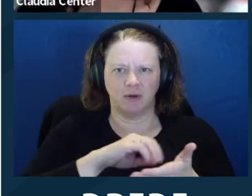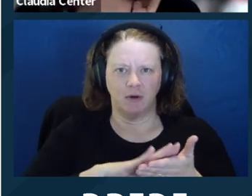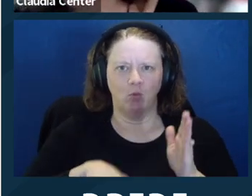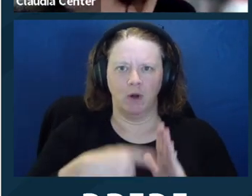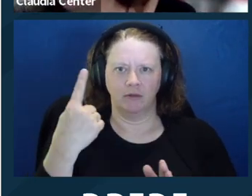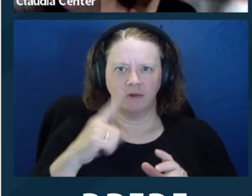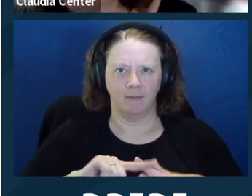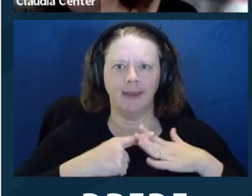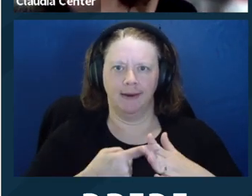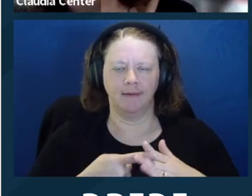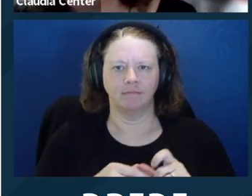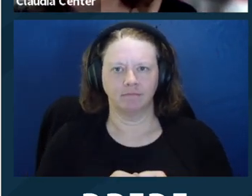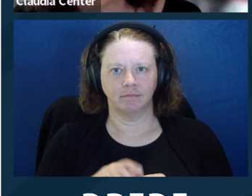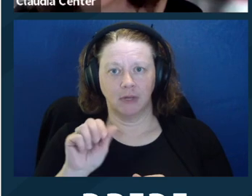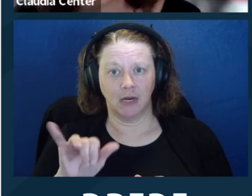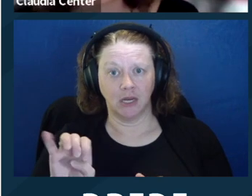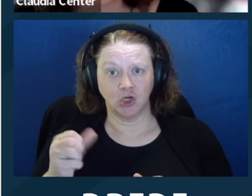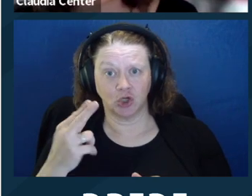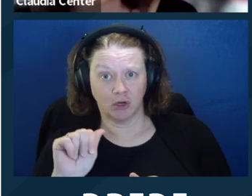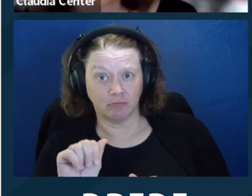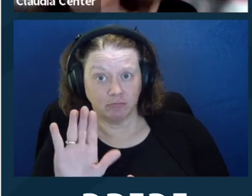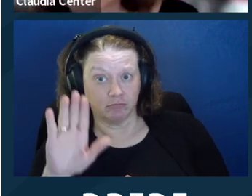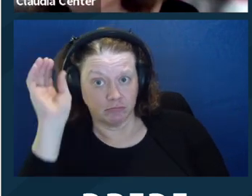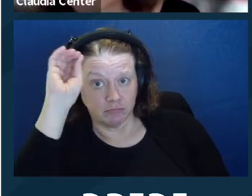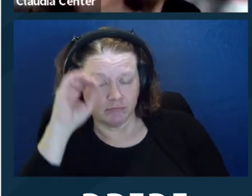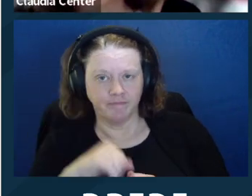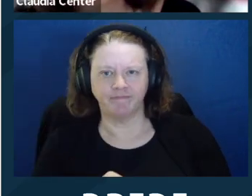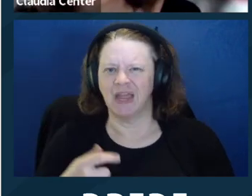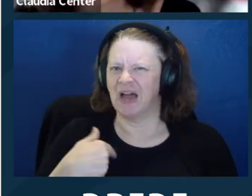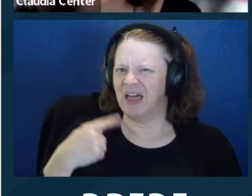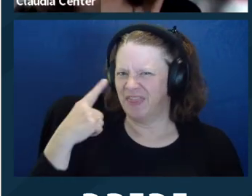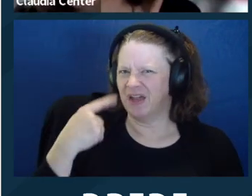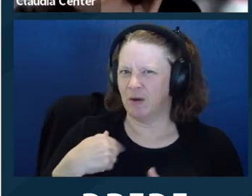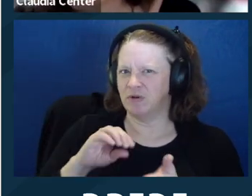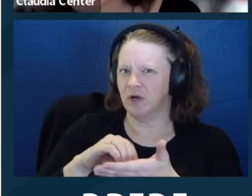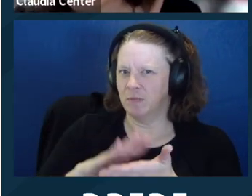So I'd probably just document it at the beginning. Ayesha, any thoughts?